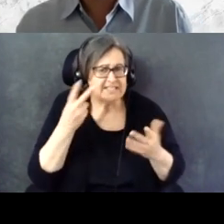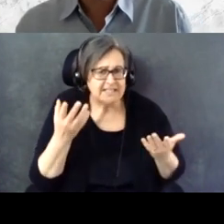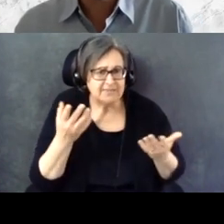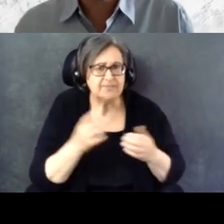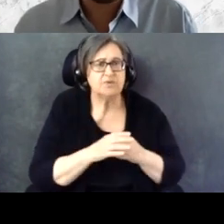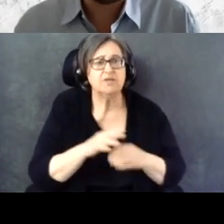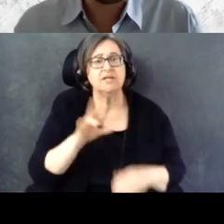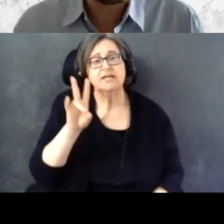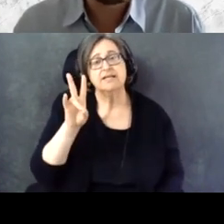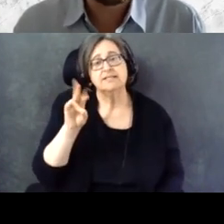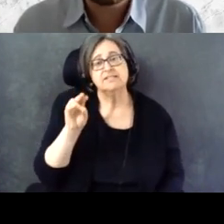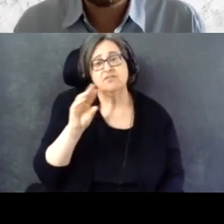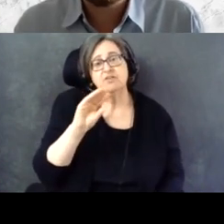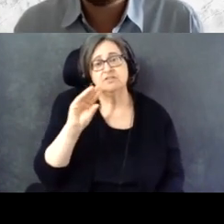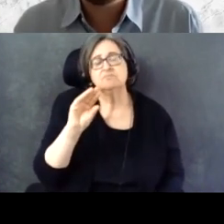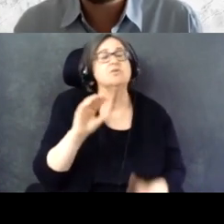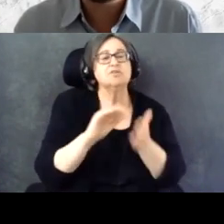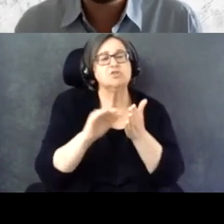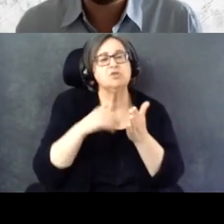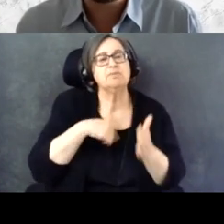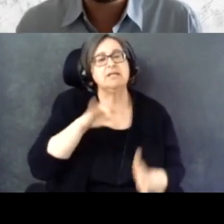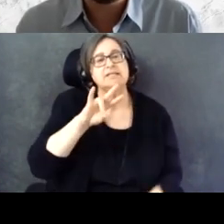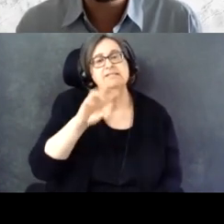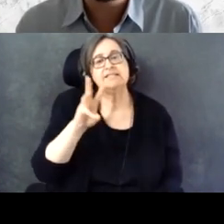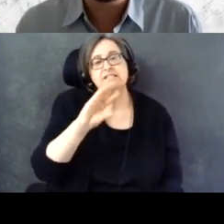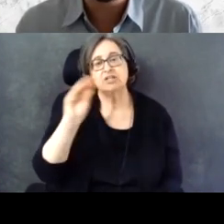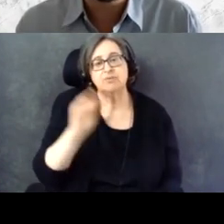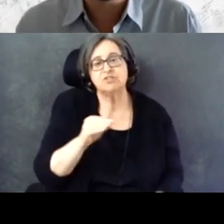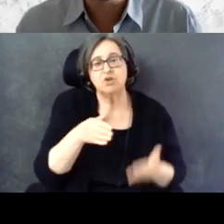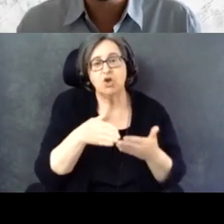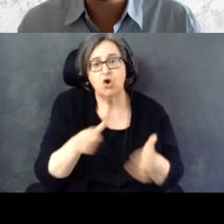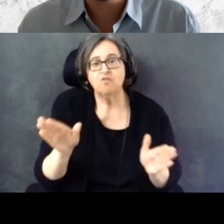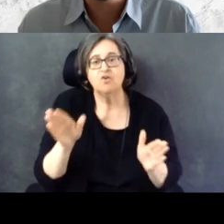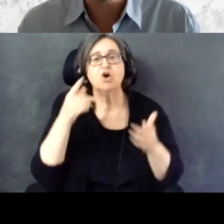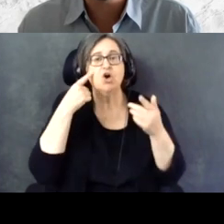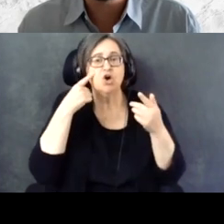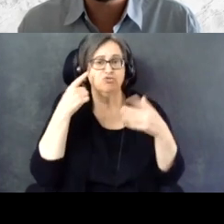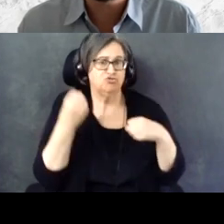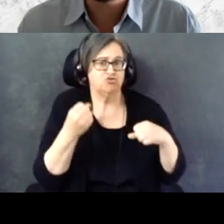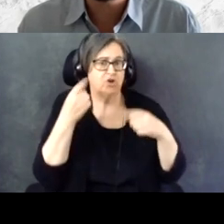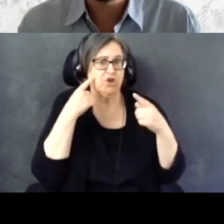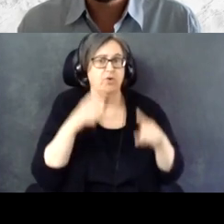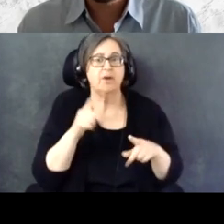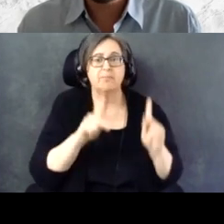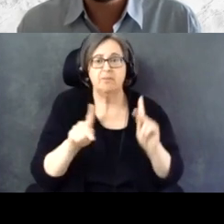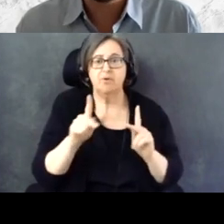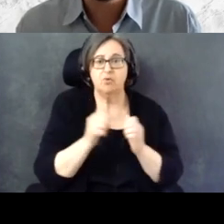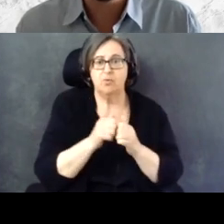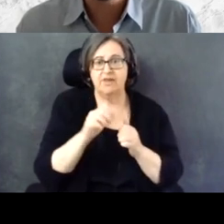76% of all voters overall strongly agreed that people with disabilities need to be involved